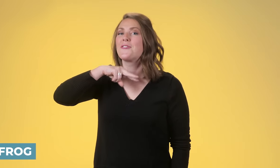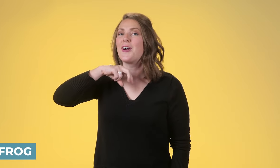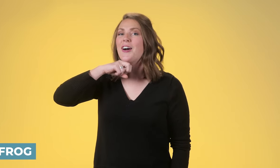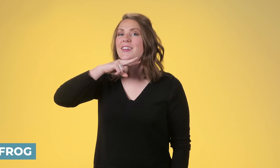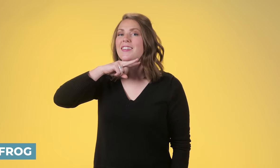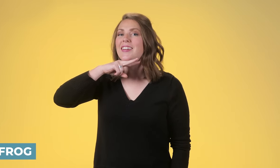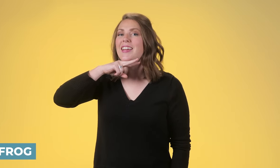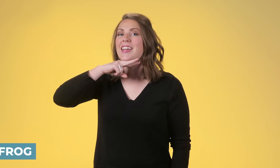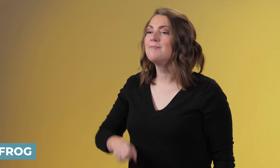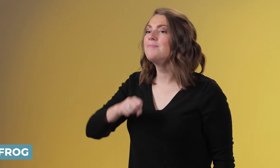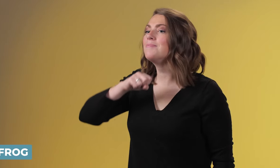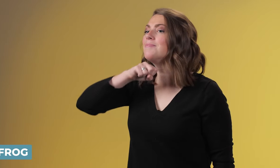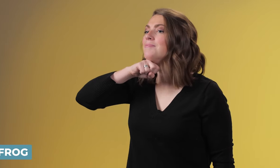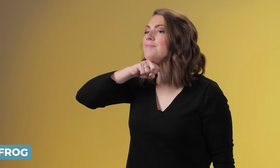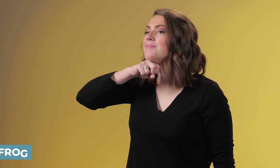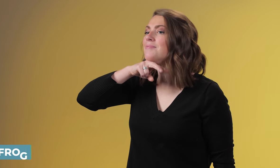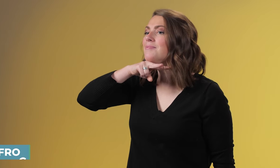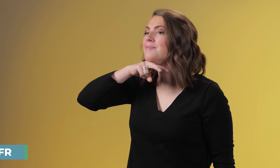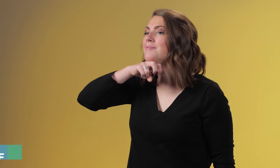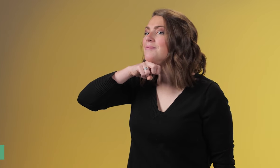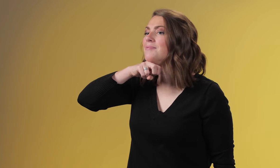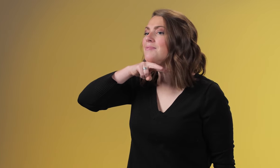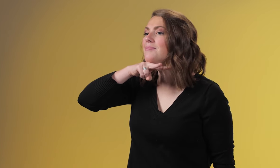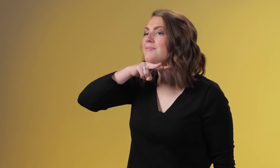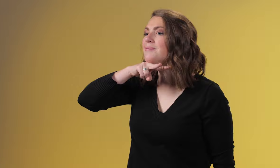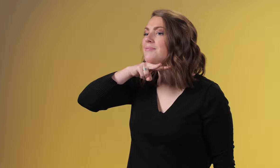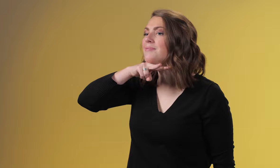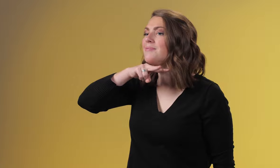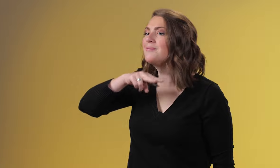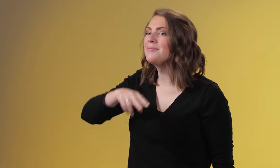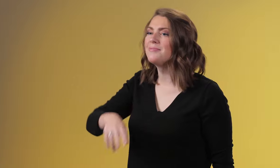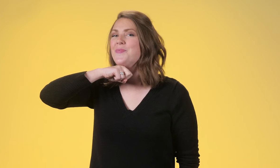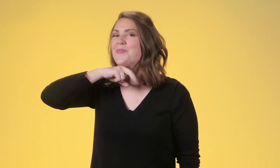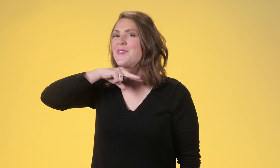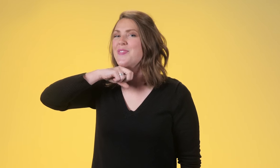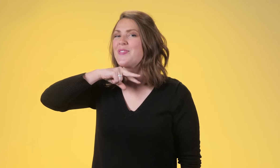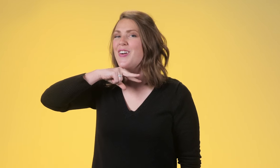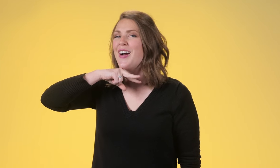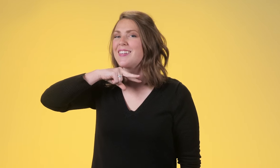frog', it's just like you're making the throat of a frog 'frog.'